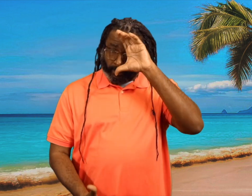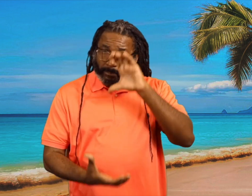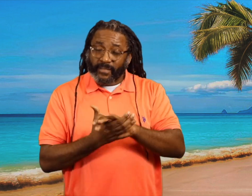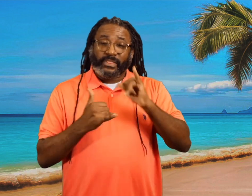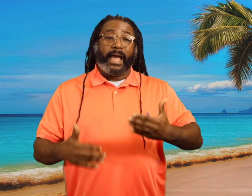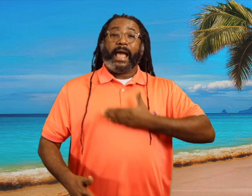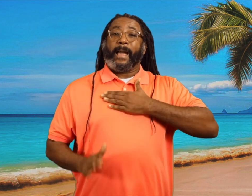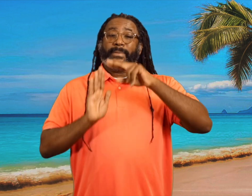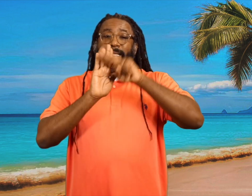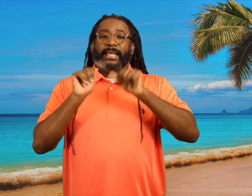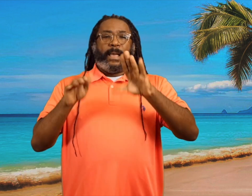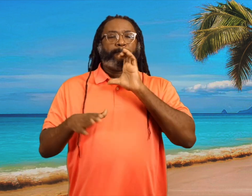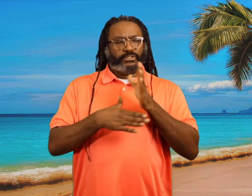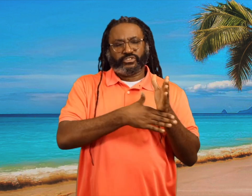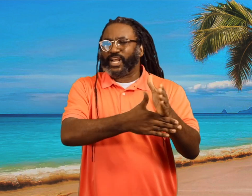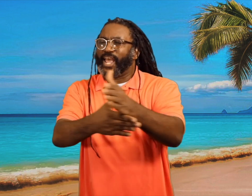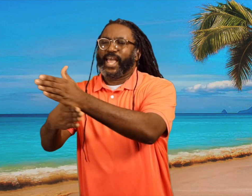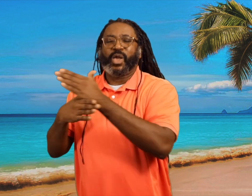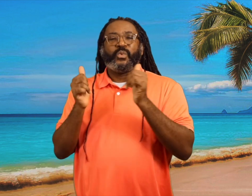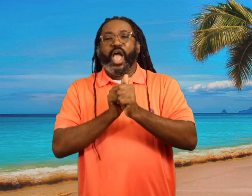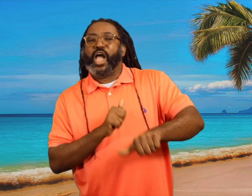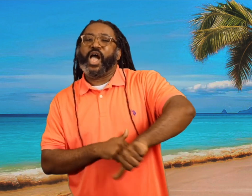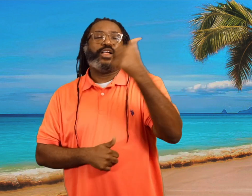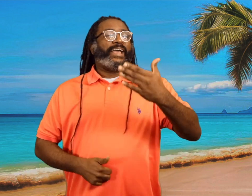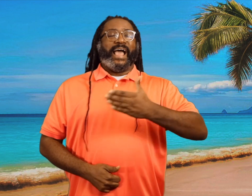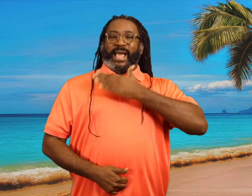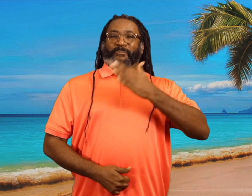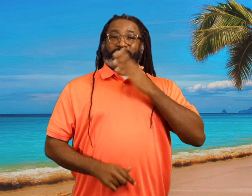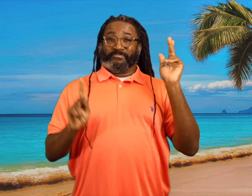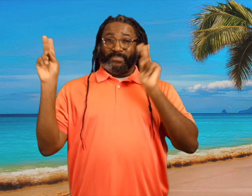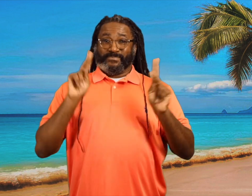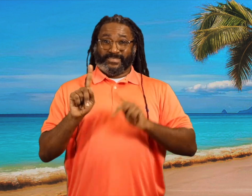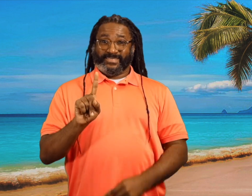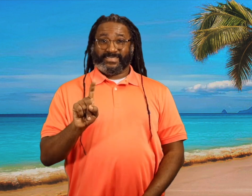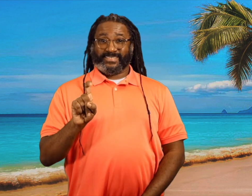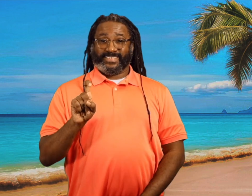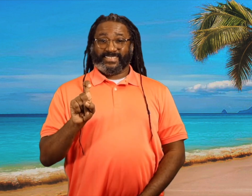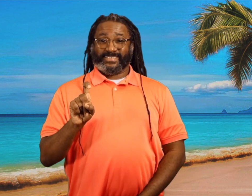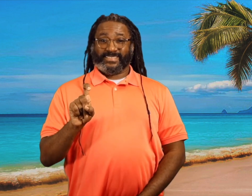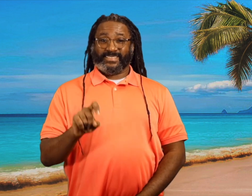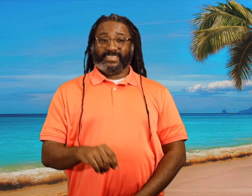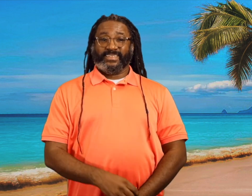Do you believe that happiness can be shared by other happy people?